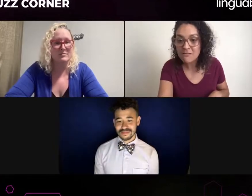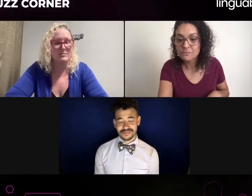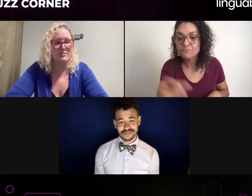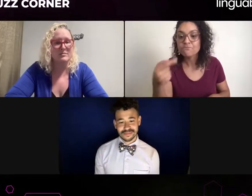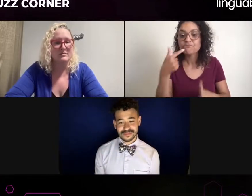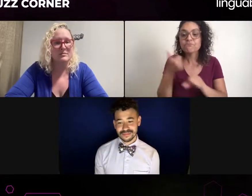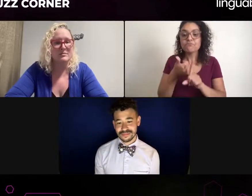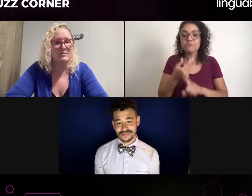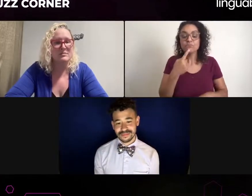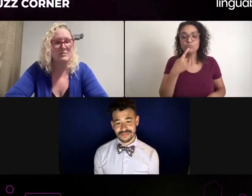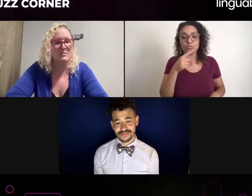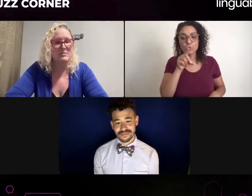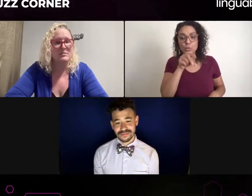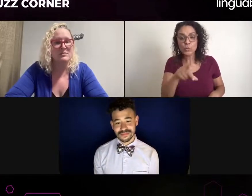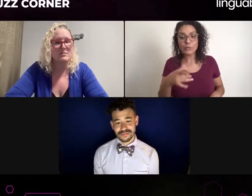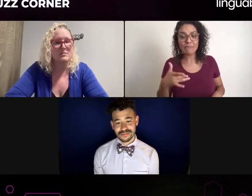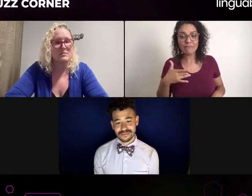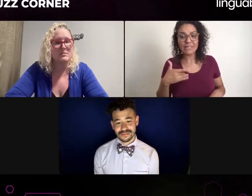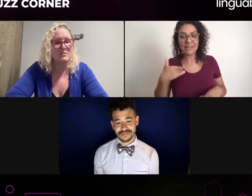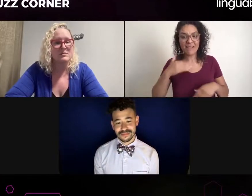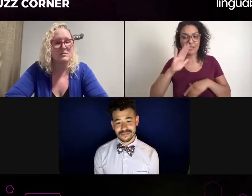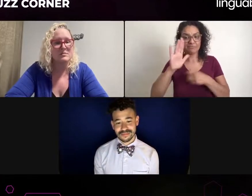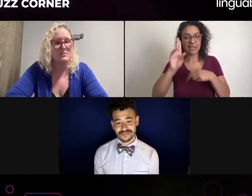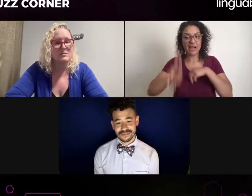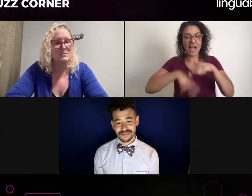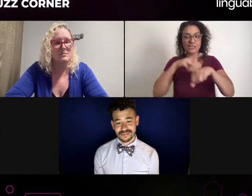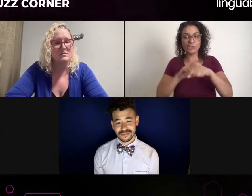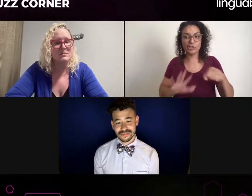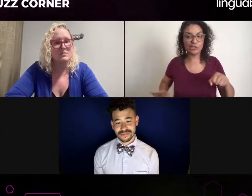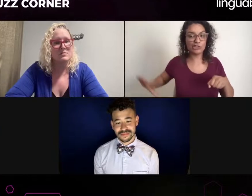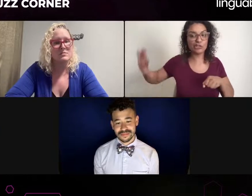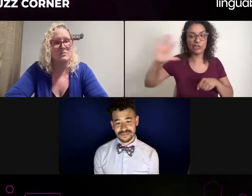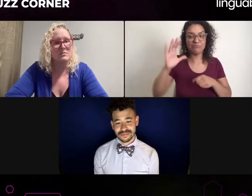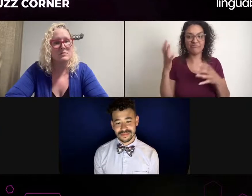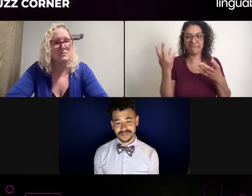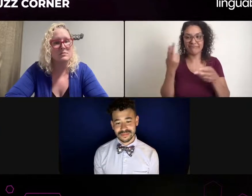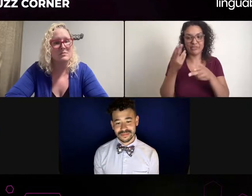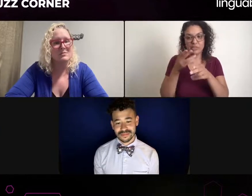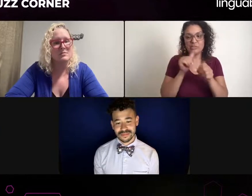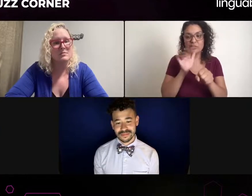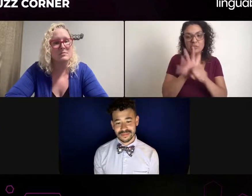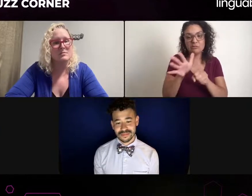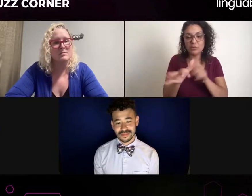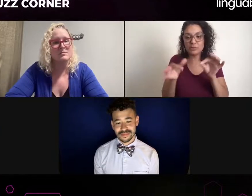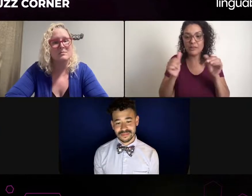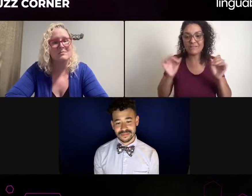But I know it's there. If I can say something, if I need to. Hnestly, I'm going to say it